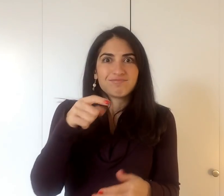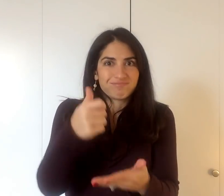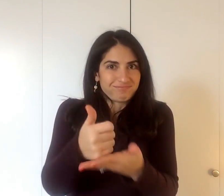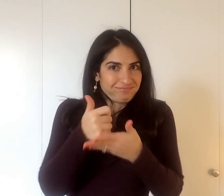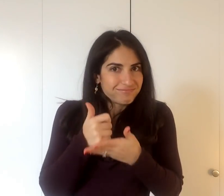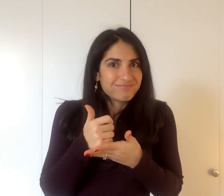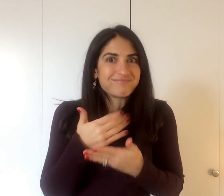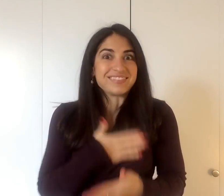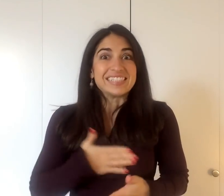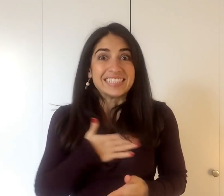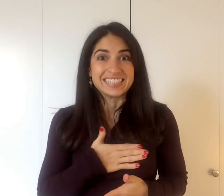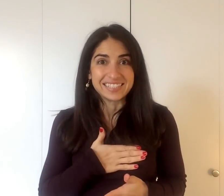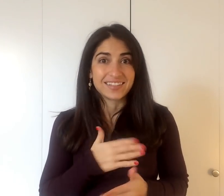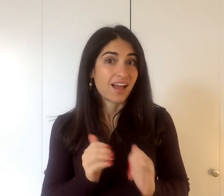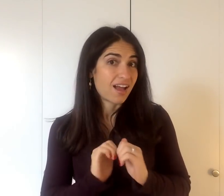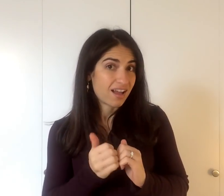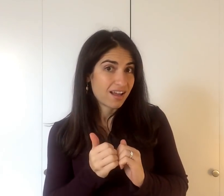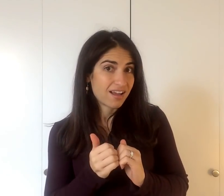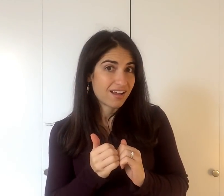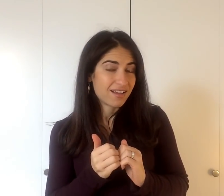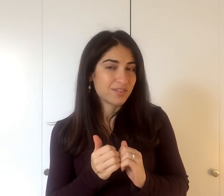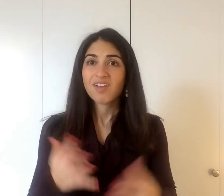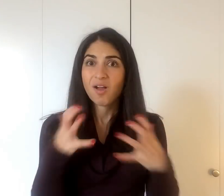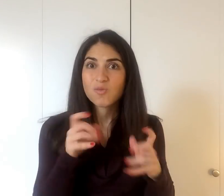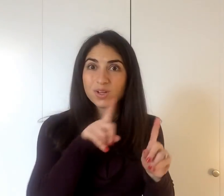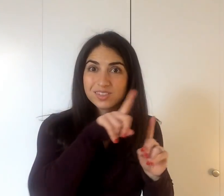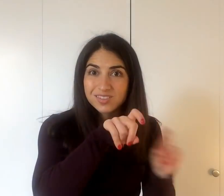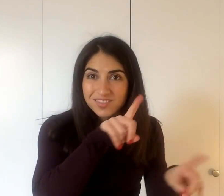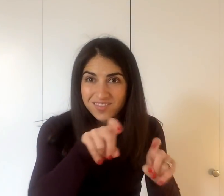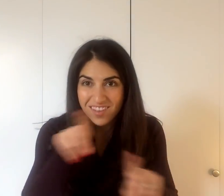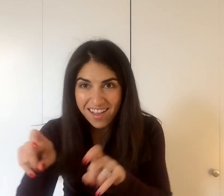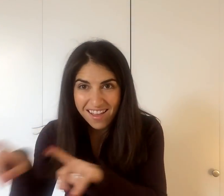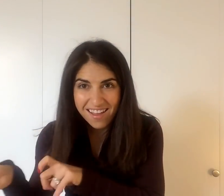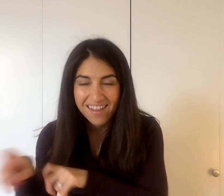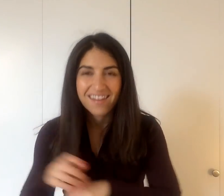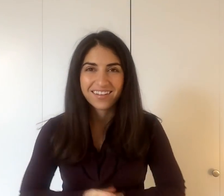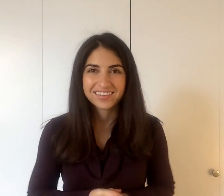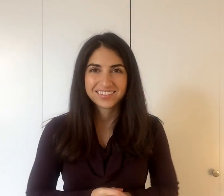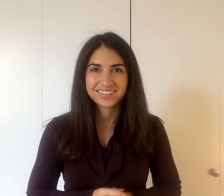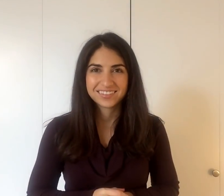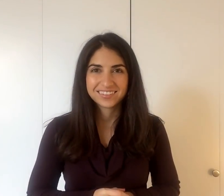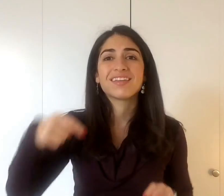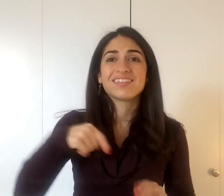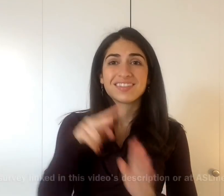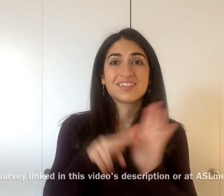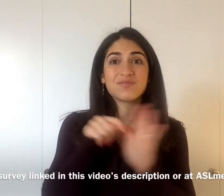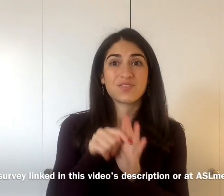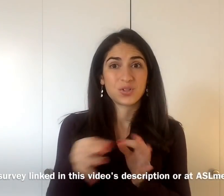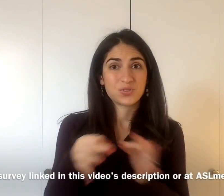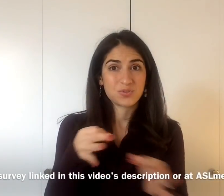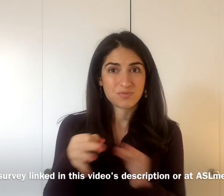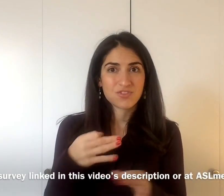I need YOU to help me, please! How? By filling out a survey. This video's